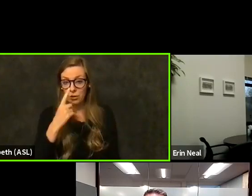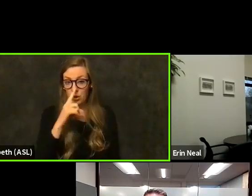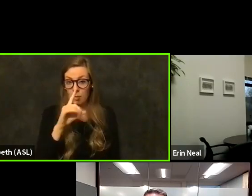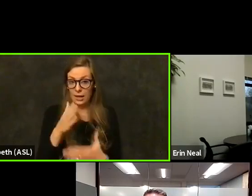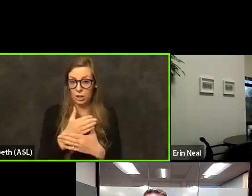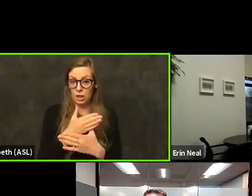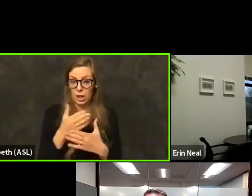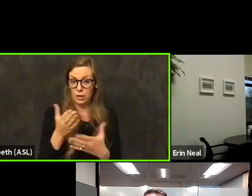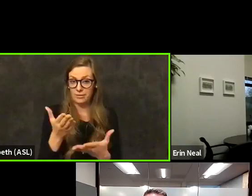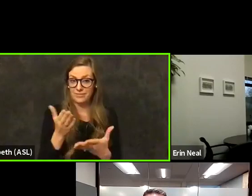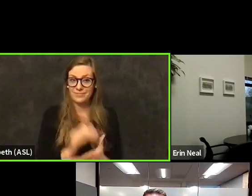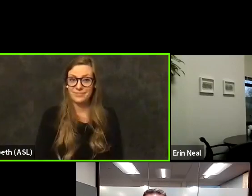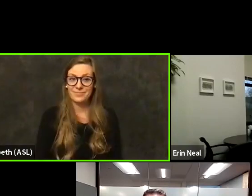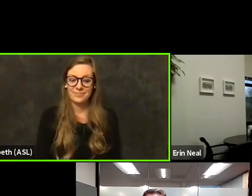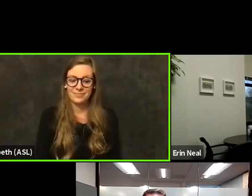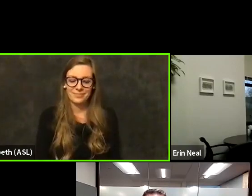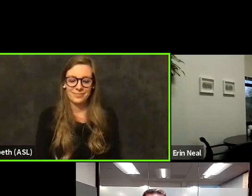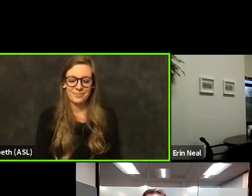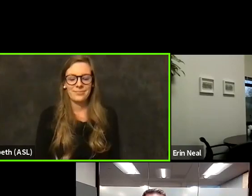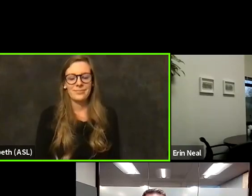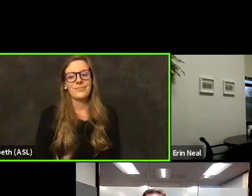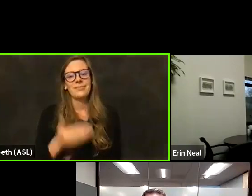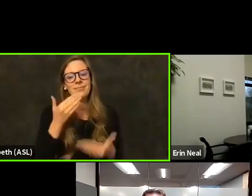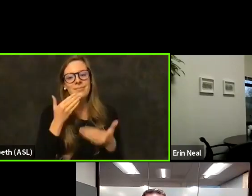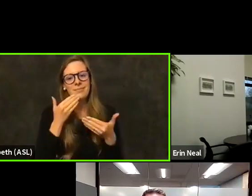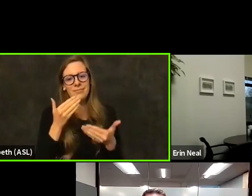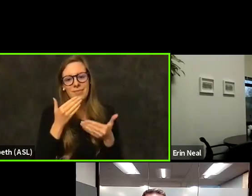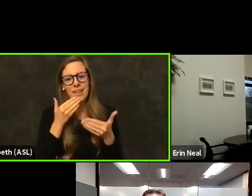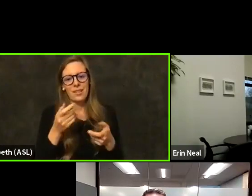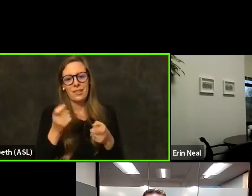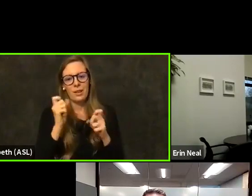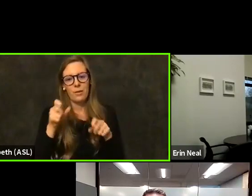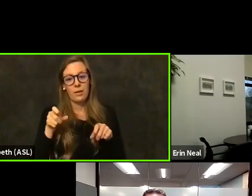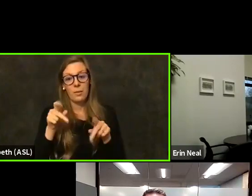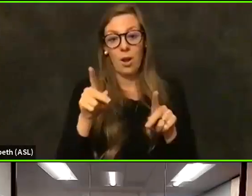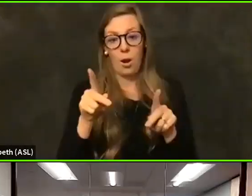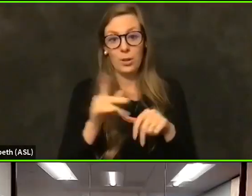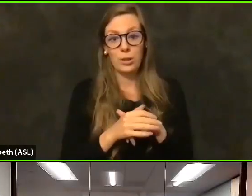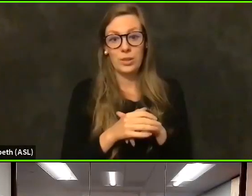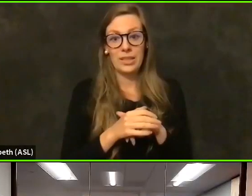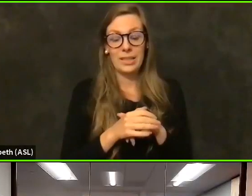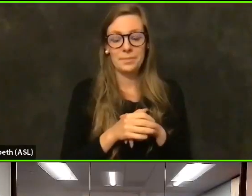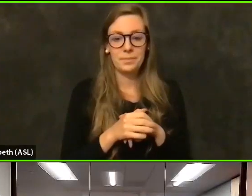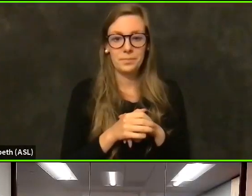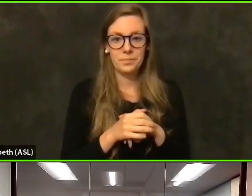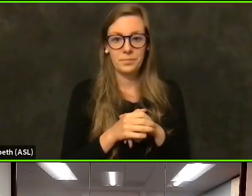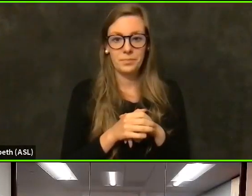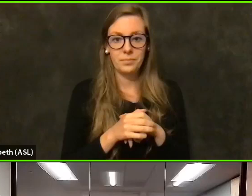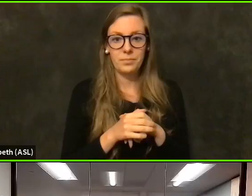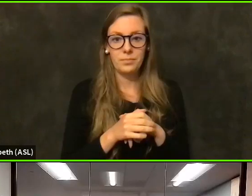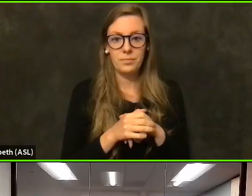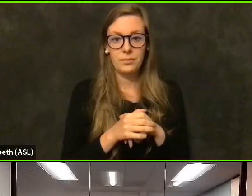Joseph's, so thank you for giving me an opportunity to speak. Basically, you